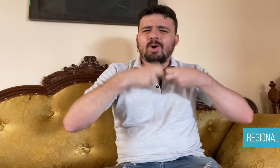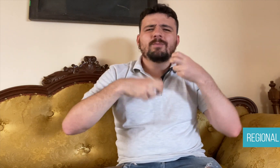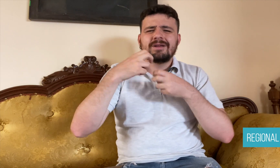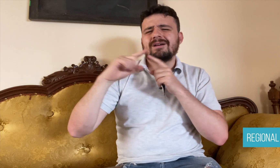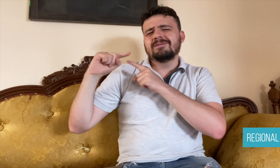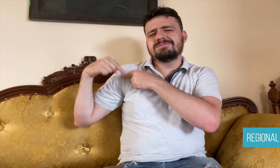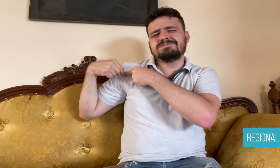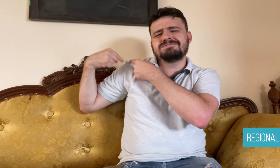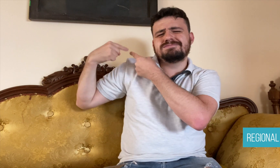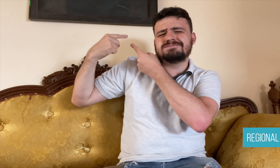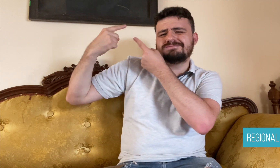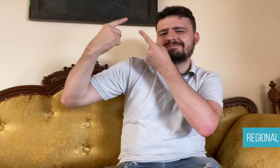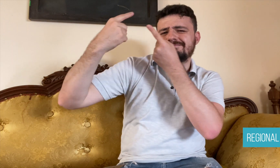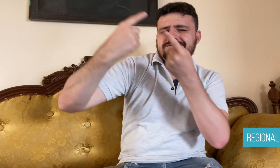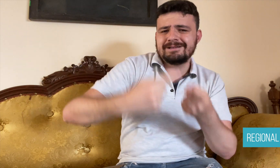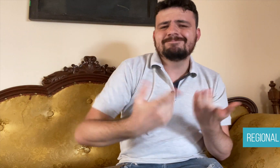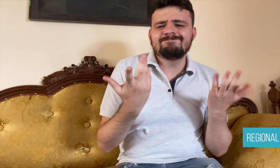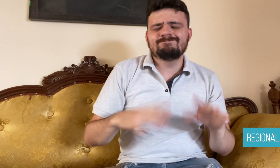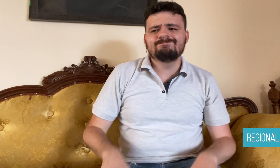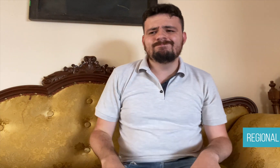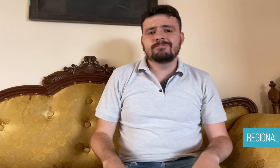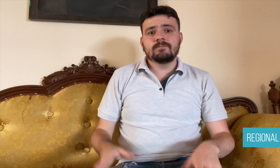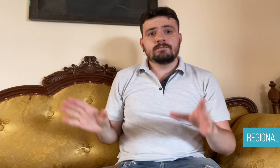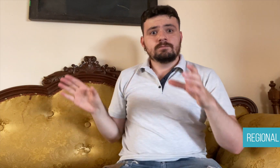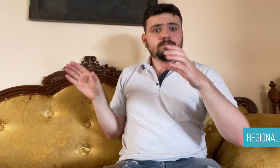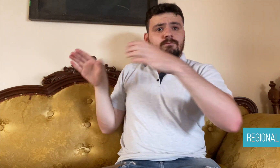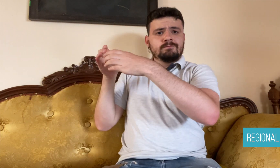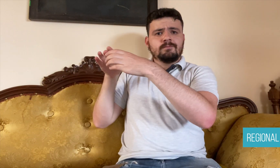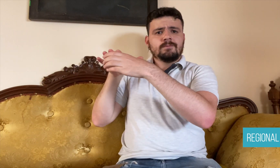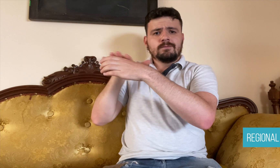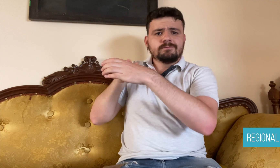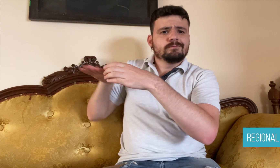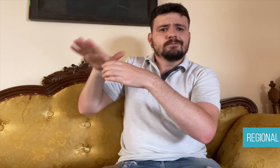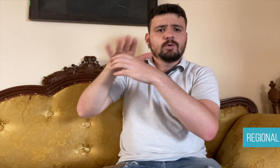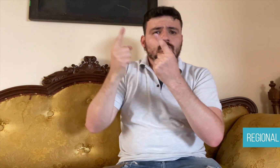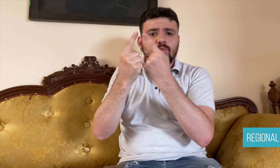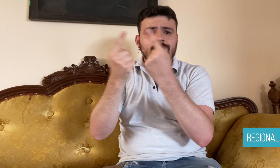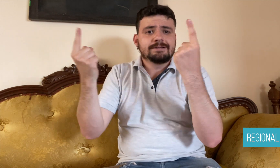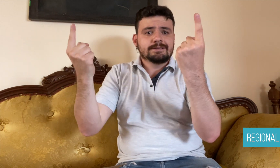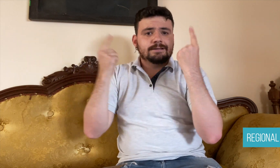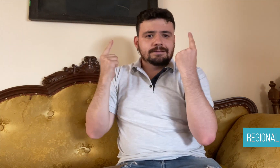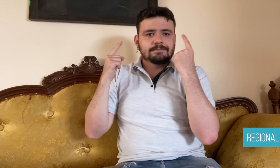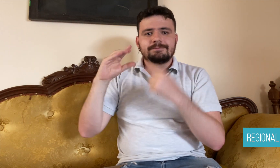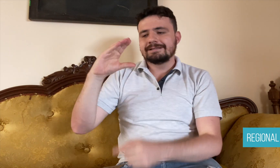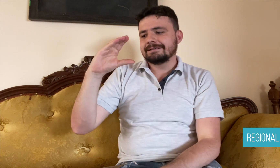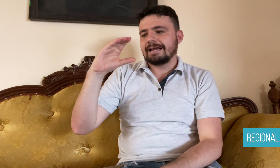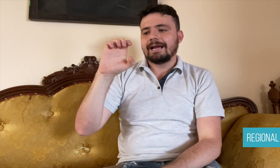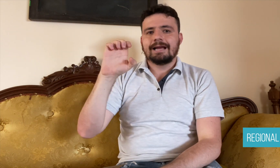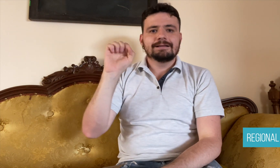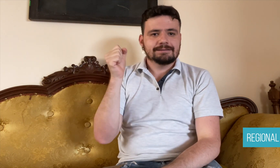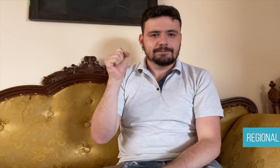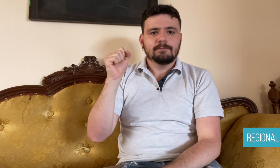on for a long time. At the CES University of Medellín,